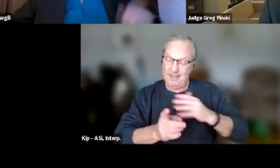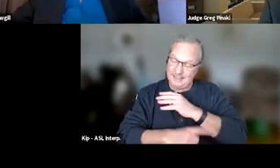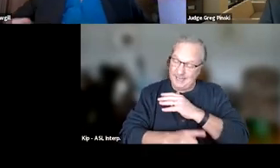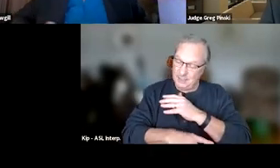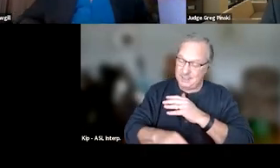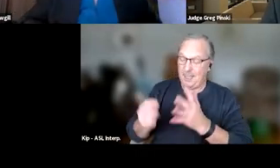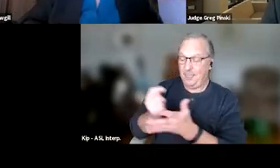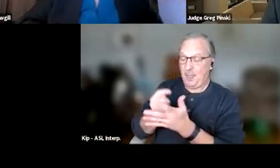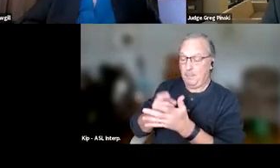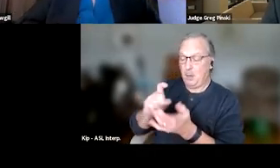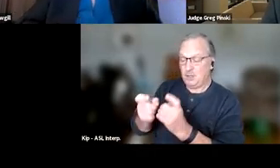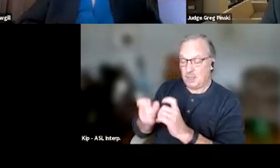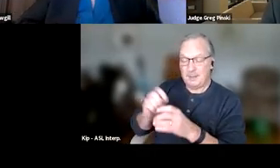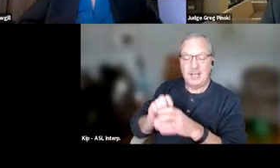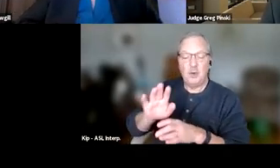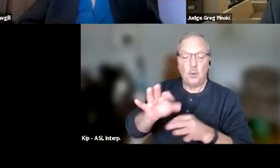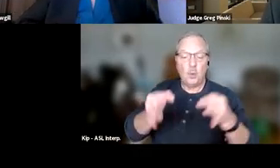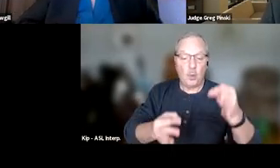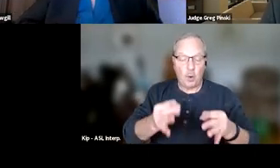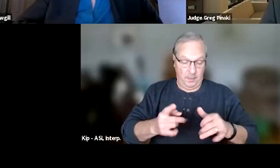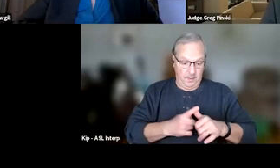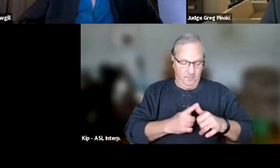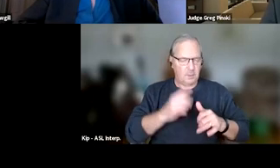The first one of those is the concept of advanced notice